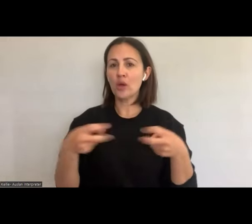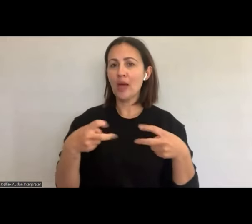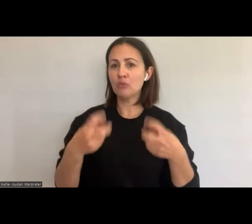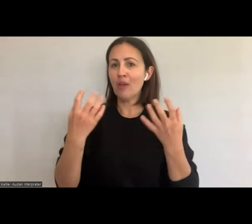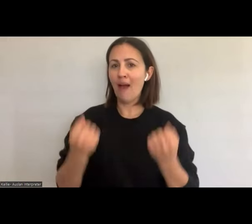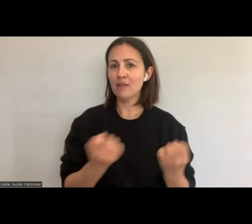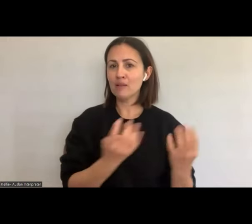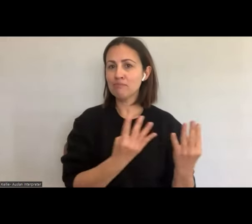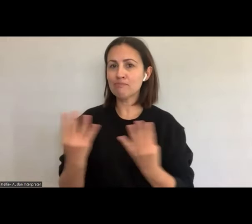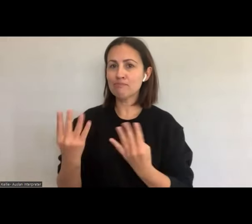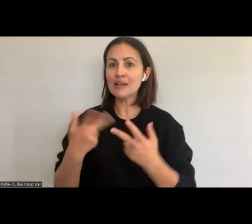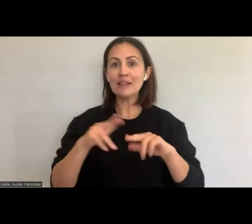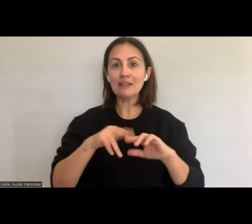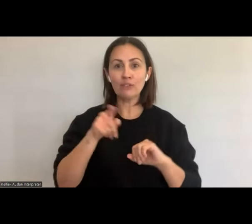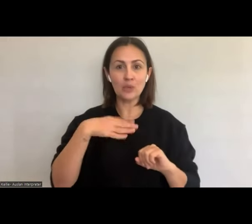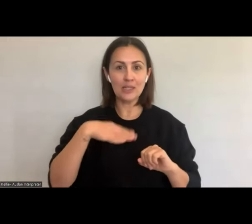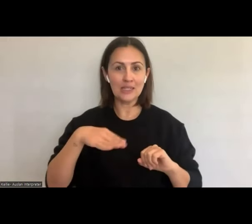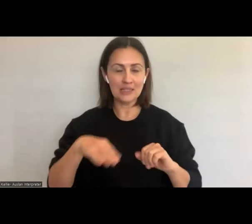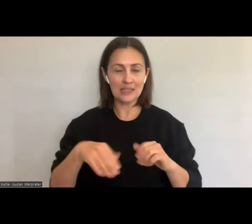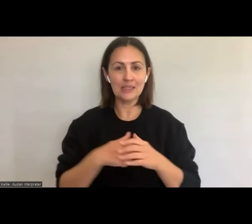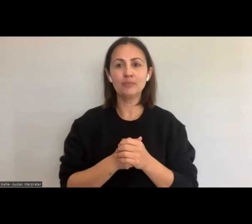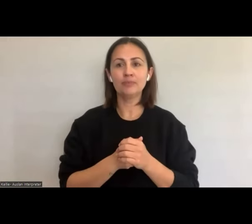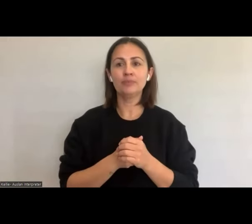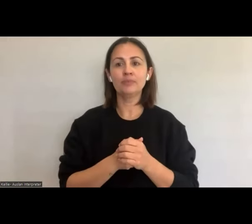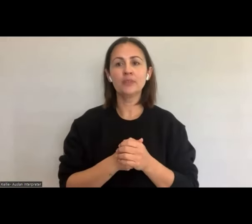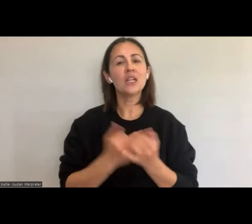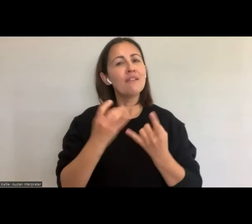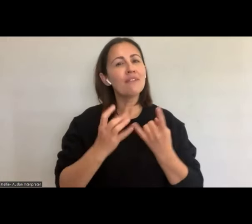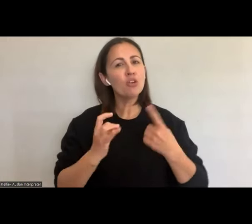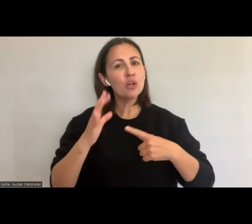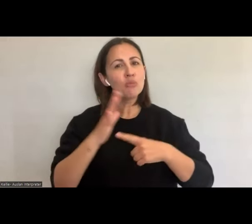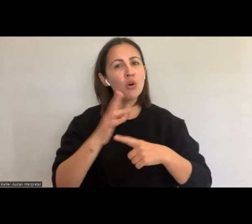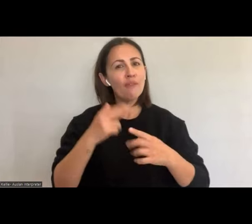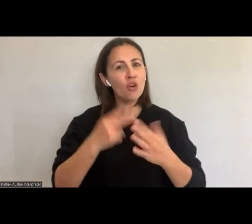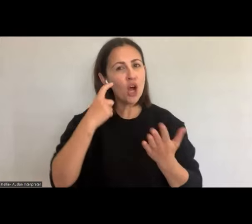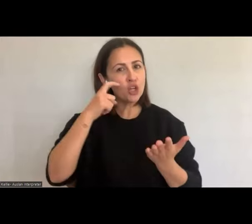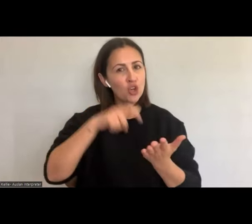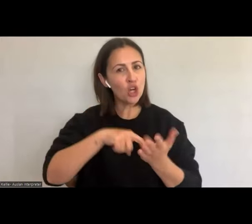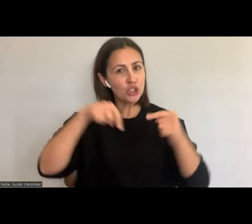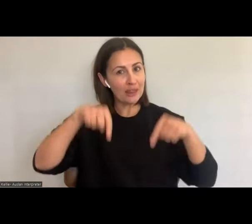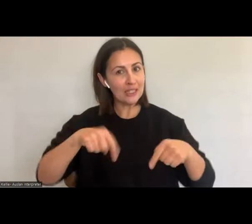I think it's important that we acknowledge that conversations around sexual and